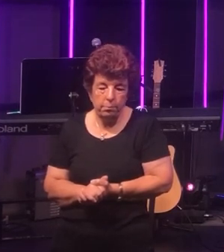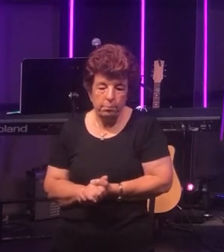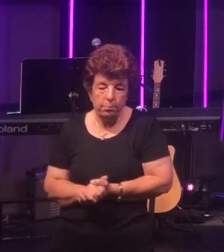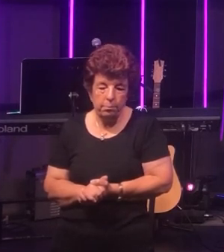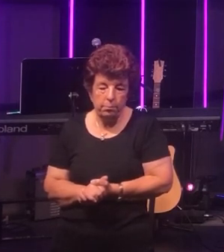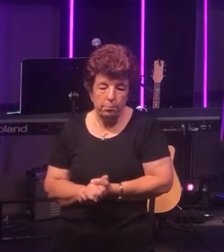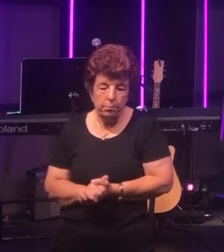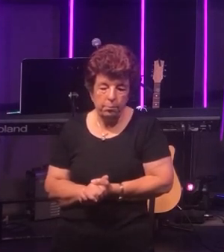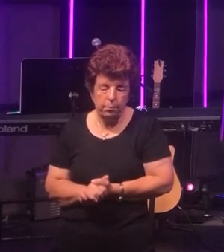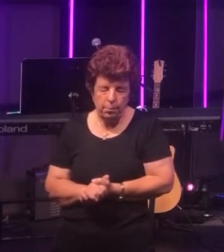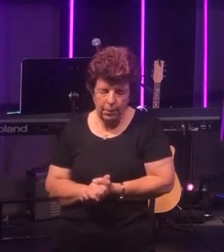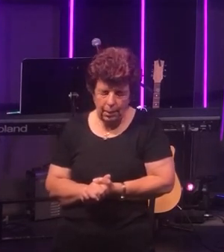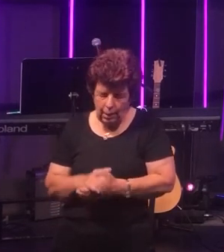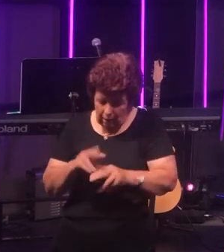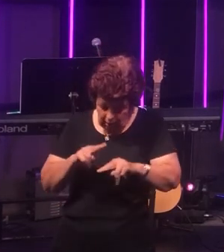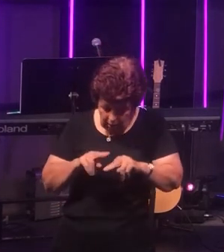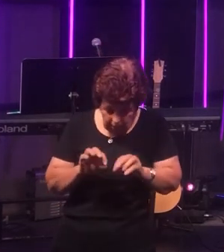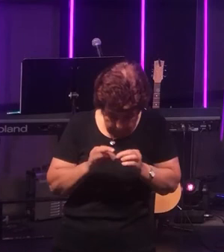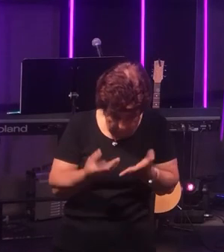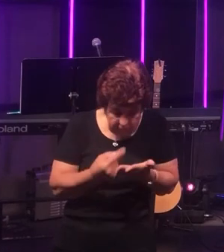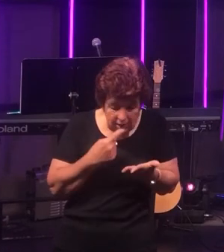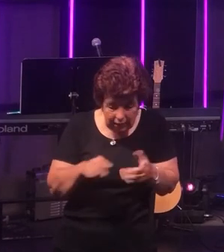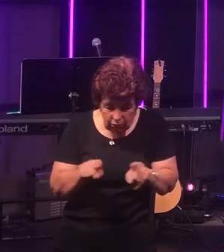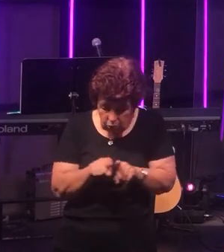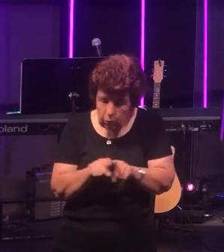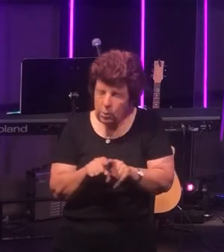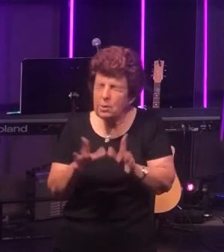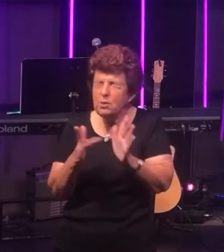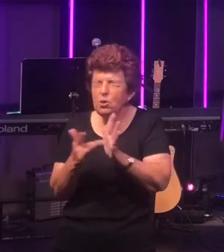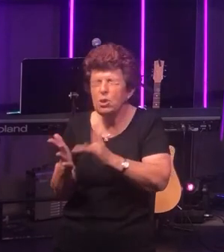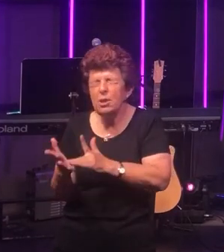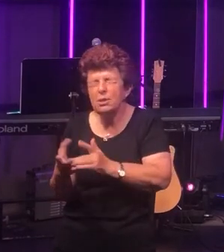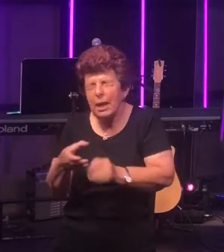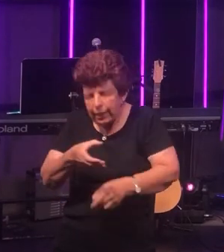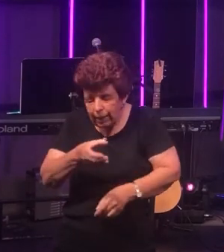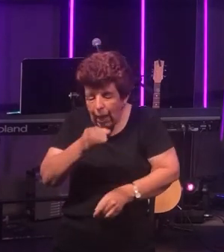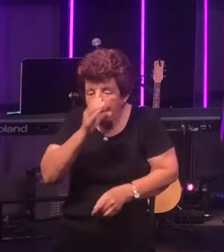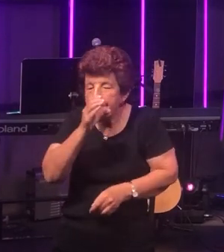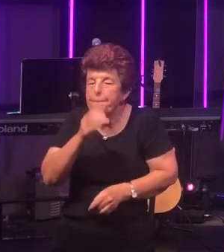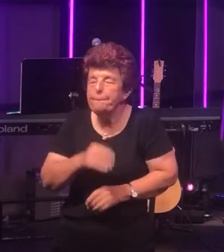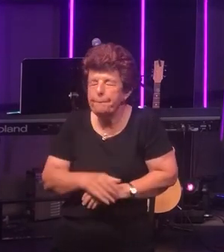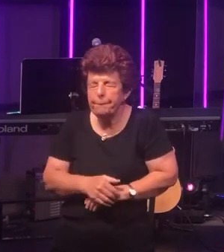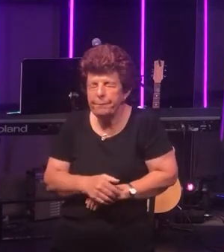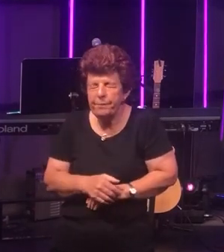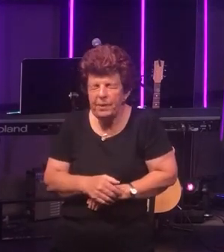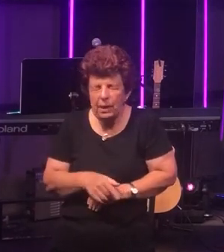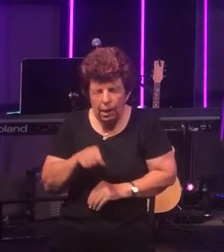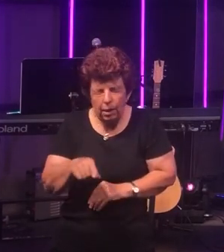The Bible tells us that on that occasion too Jesus took the cup - a cup of wine -